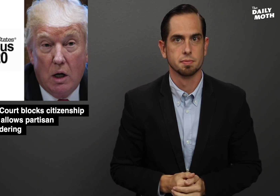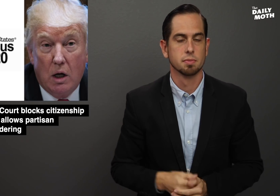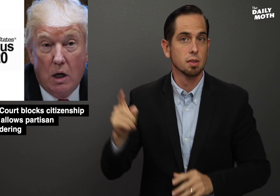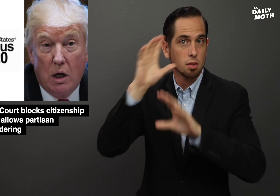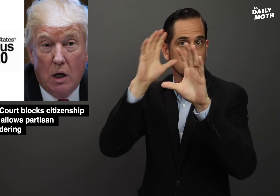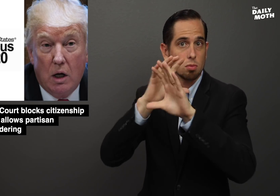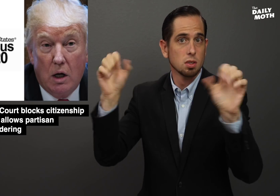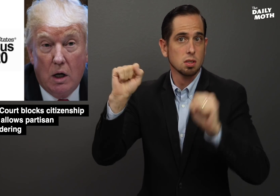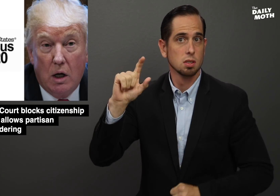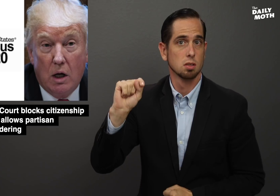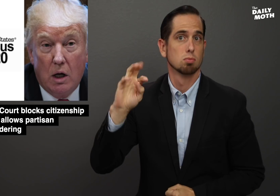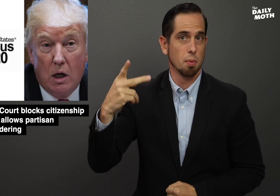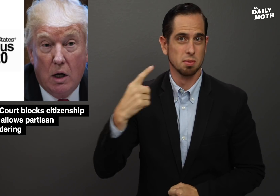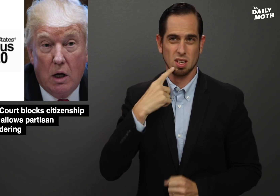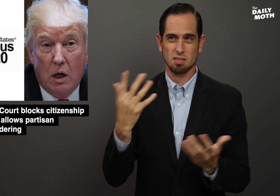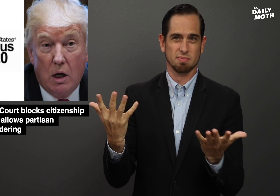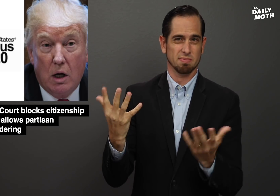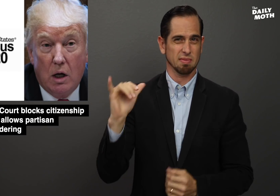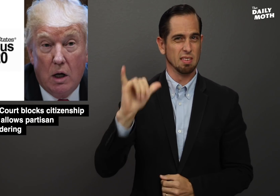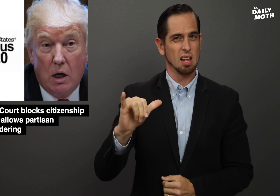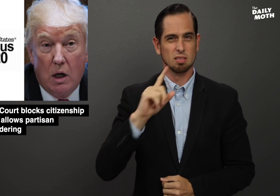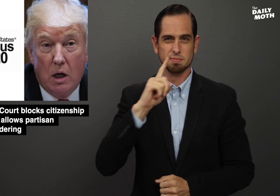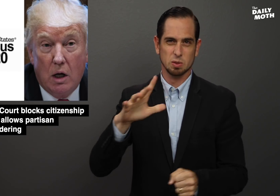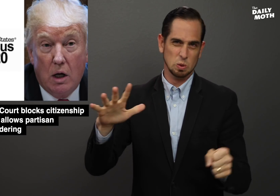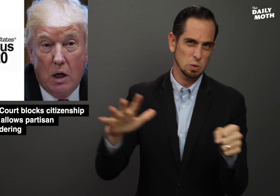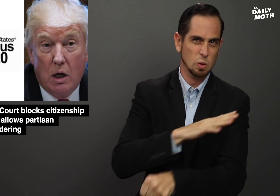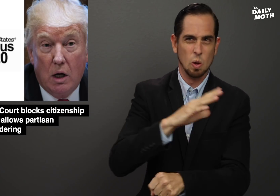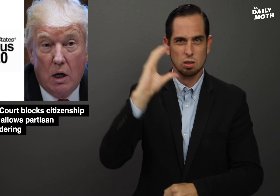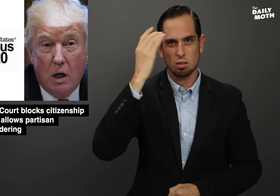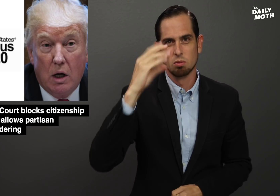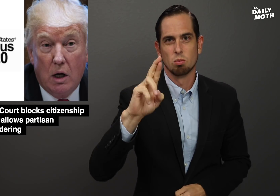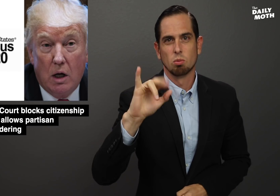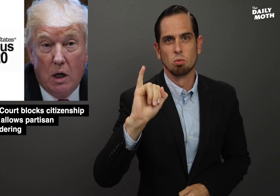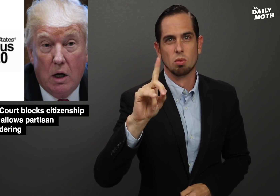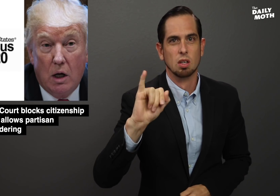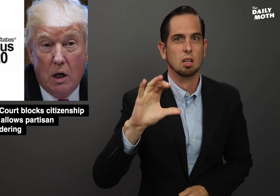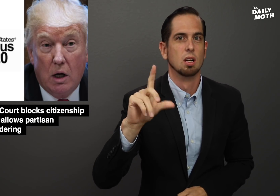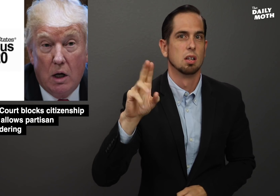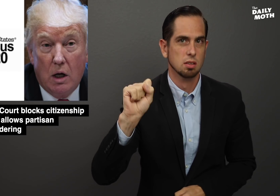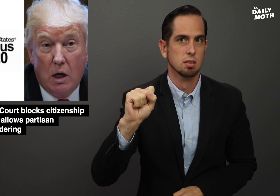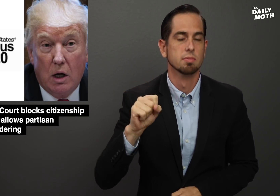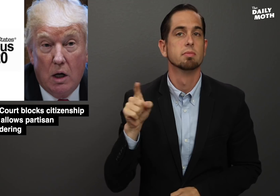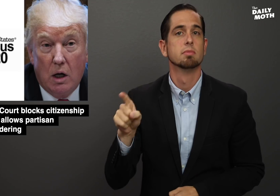President Trump said it was totally ridiculous and